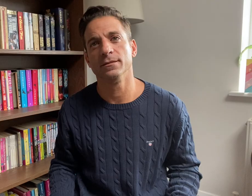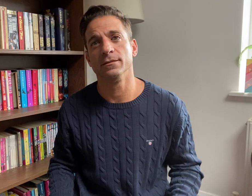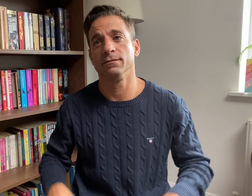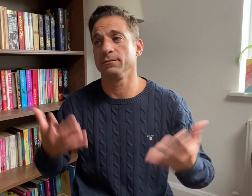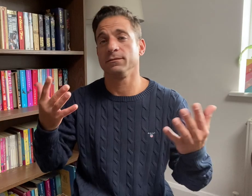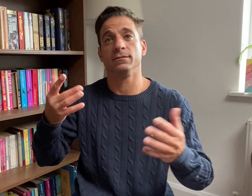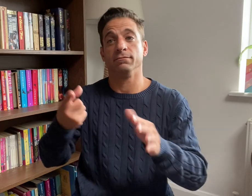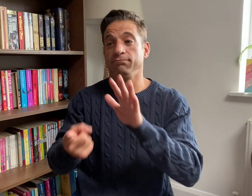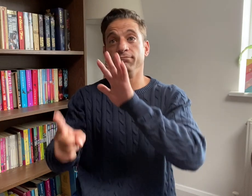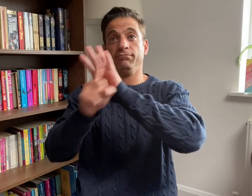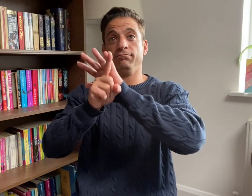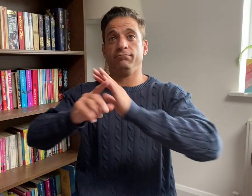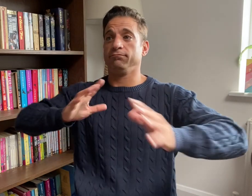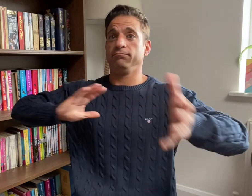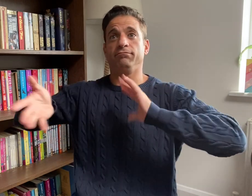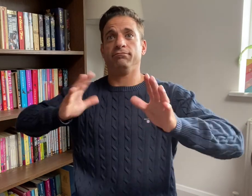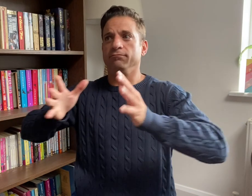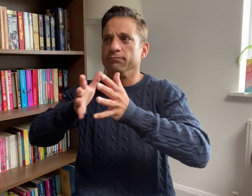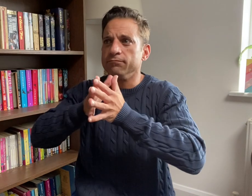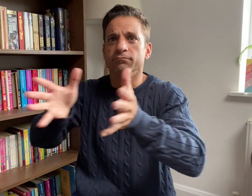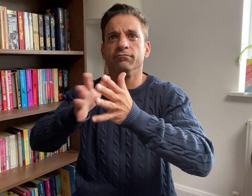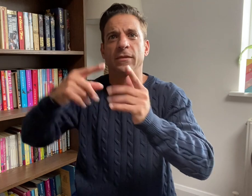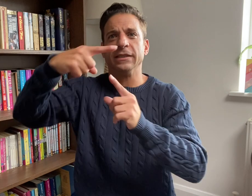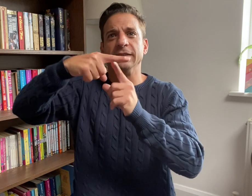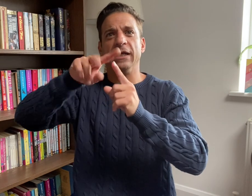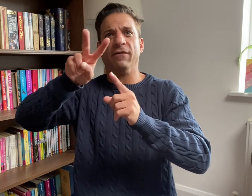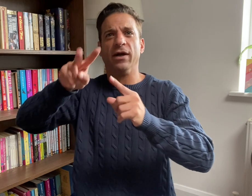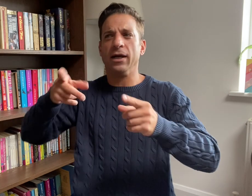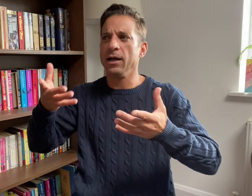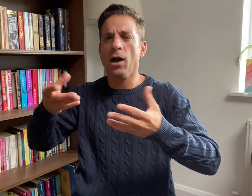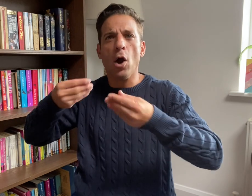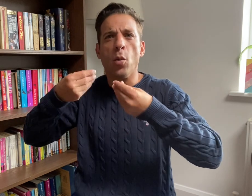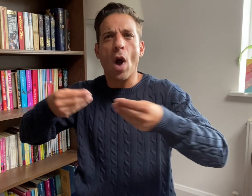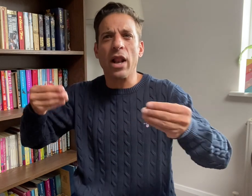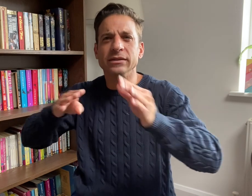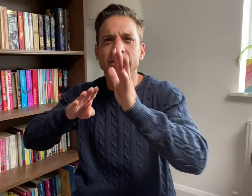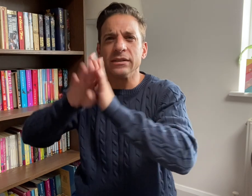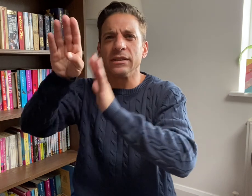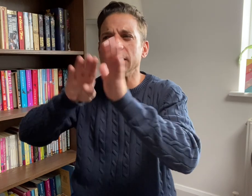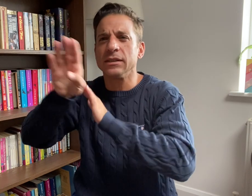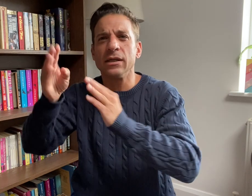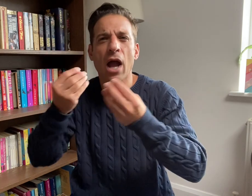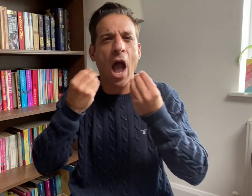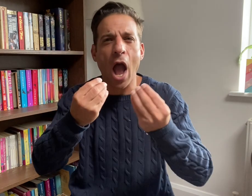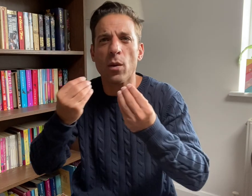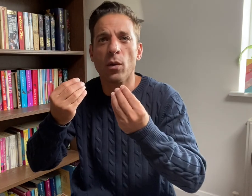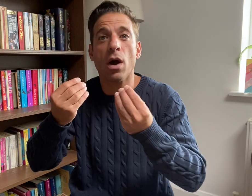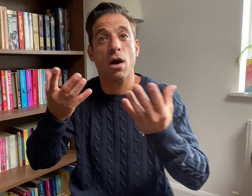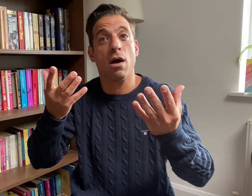By improving the quality of information on TV,